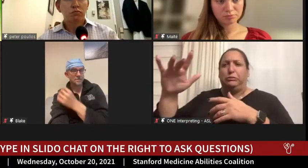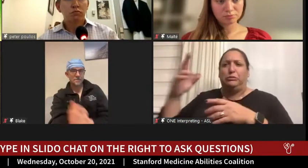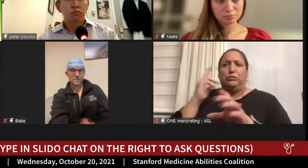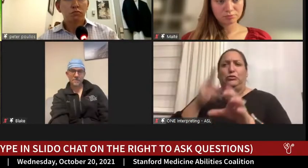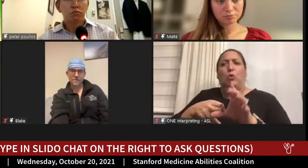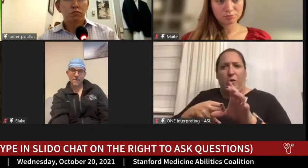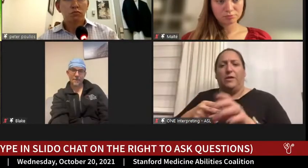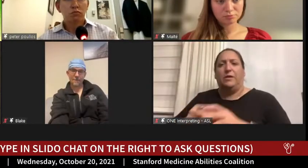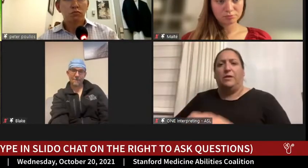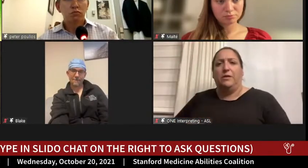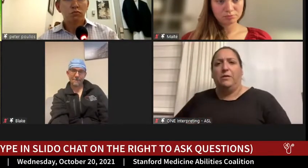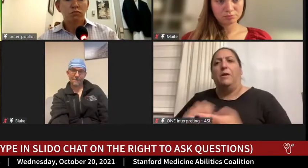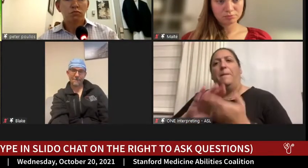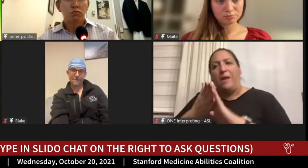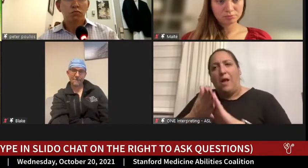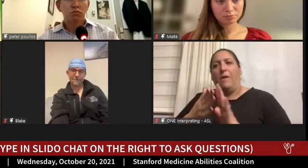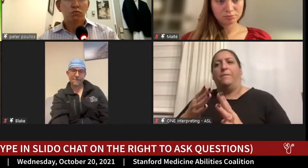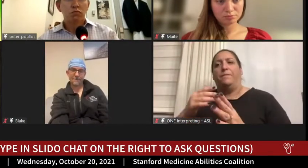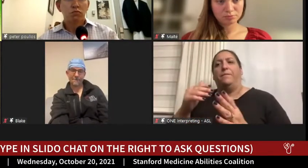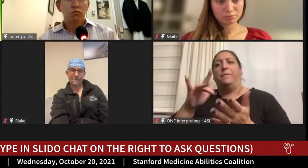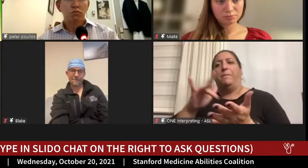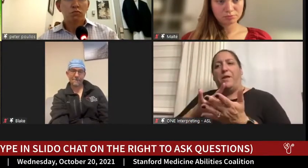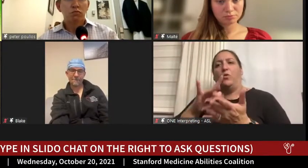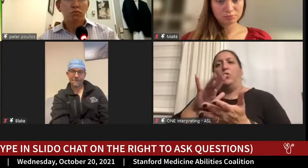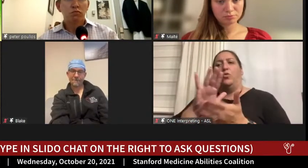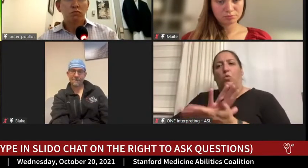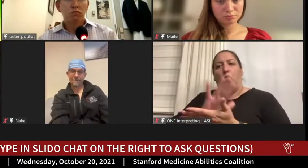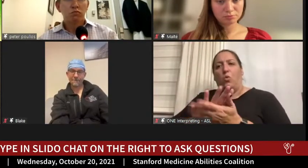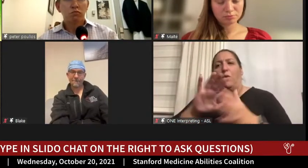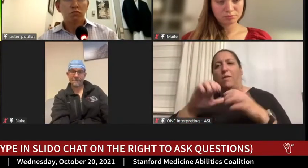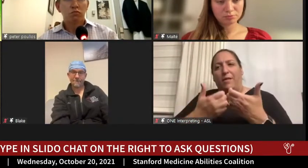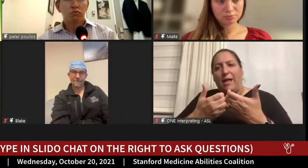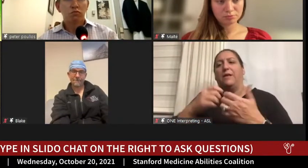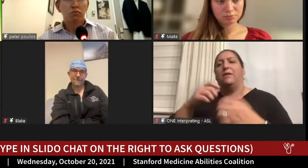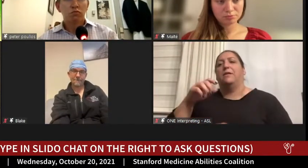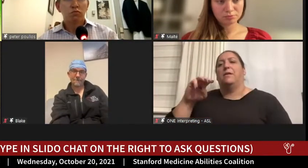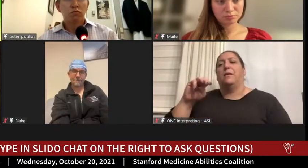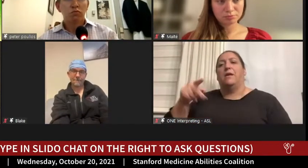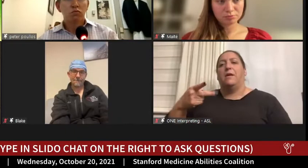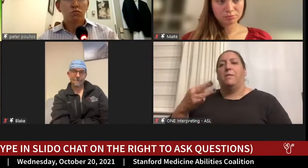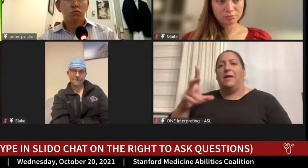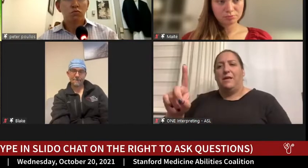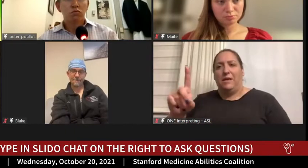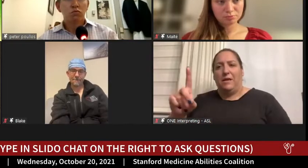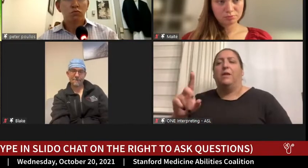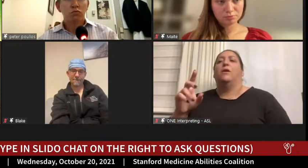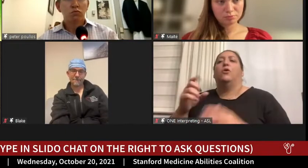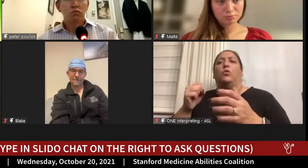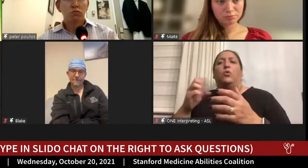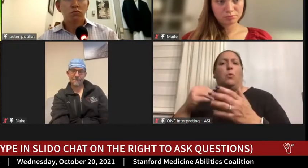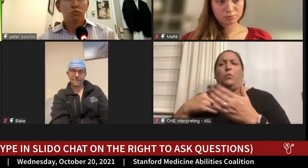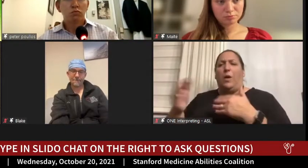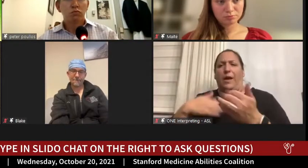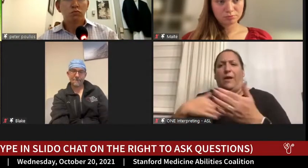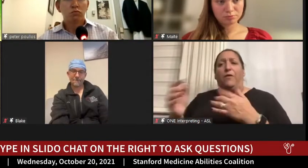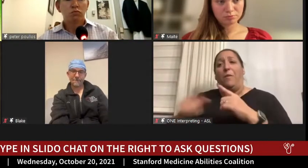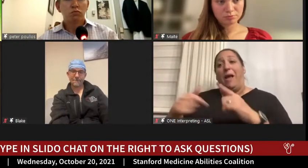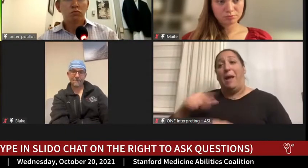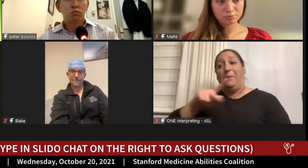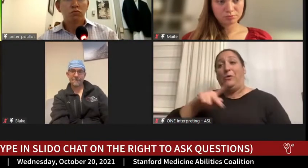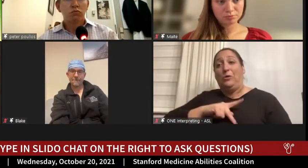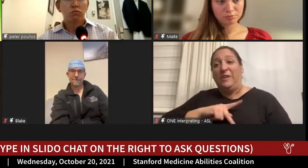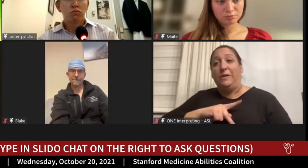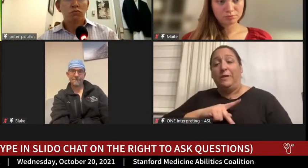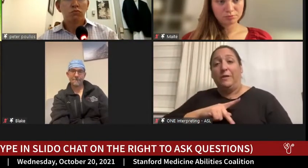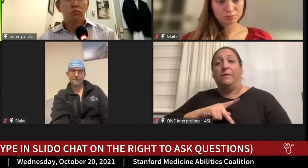medical school class or the PhD program, etc. When I personally read an application that